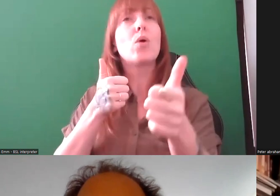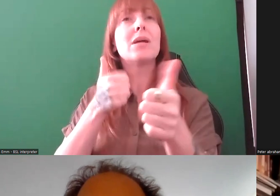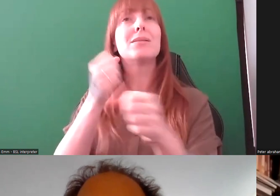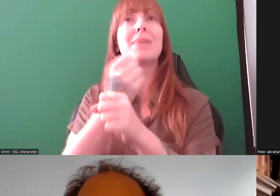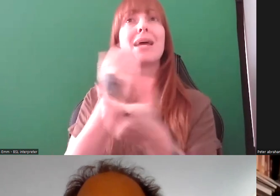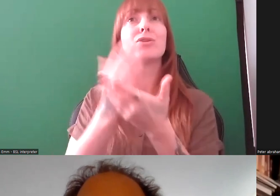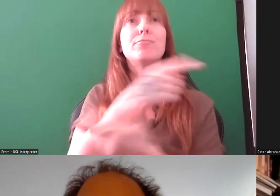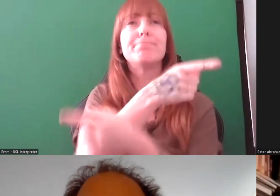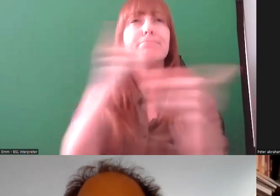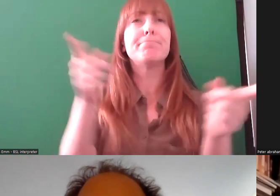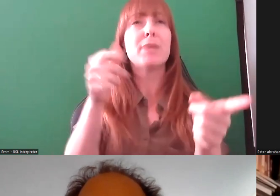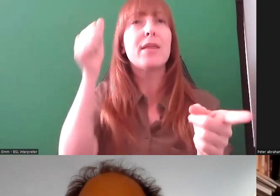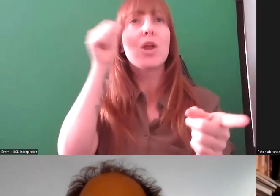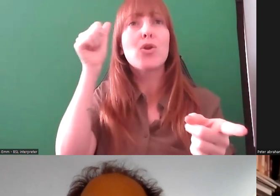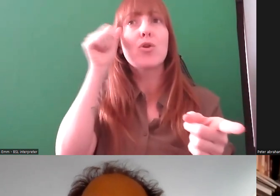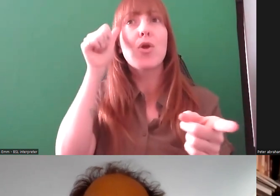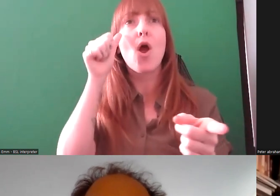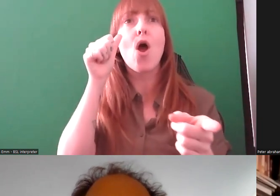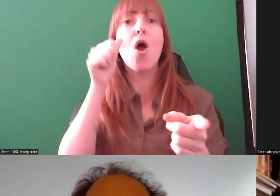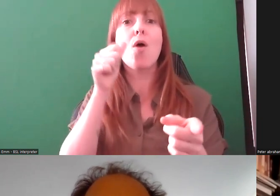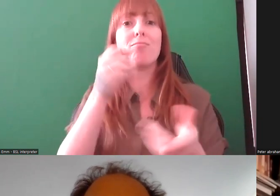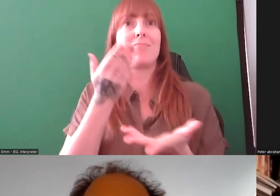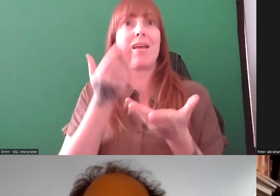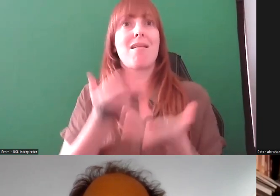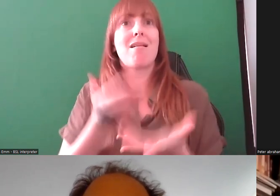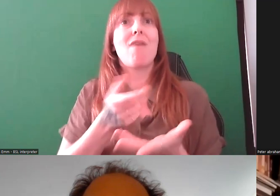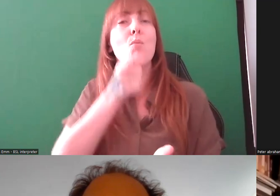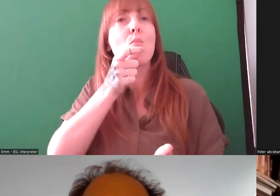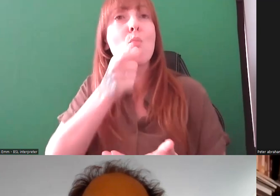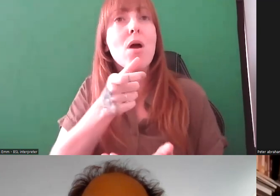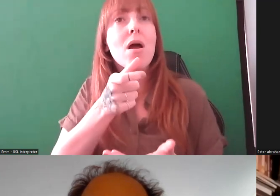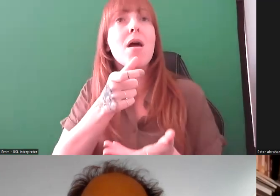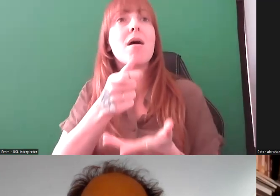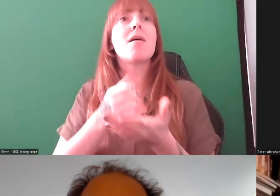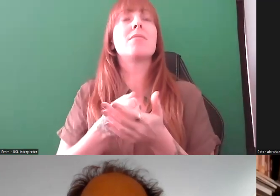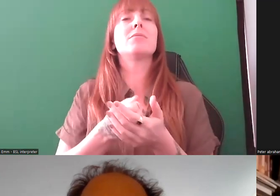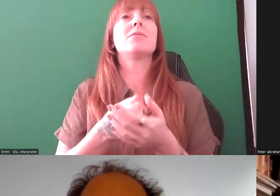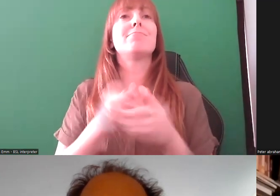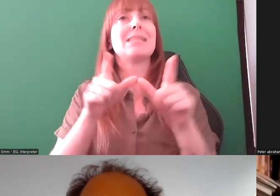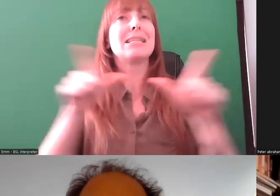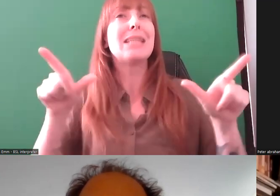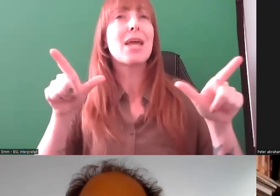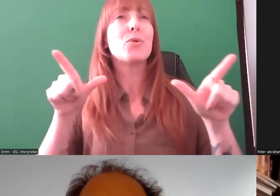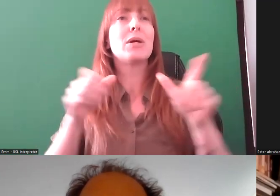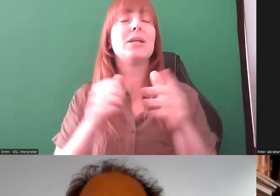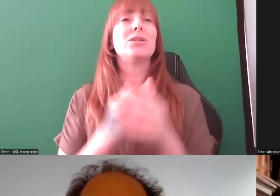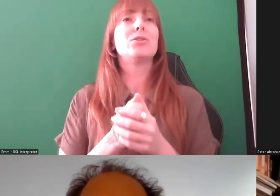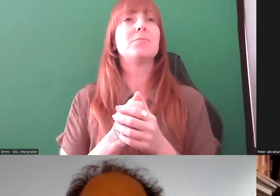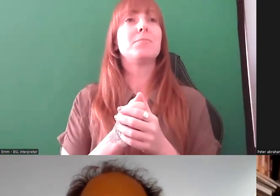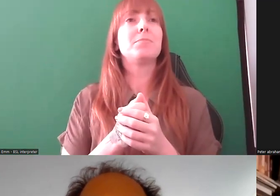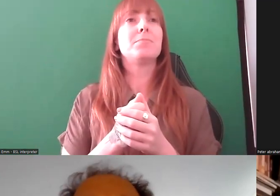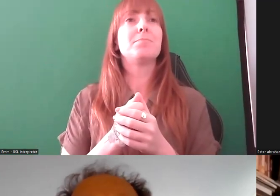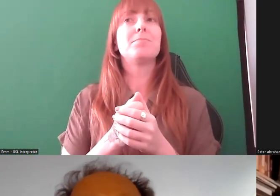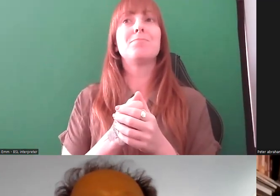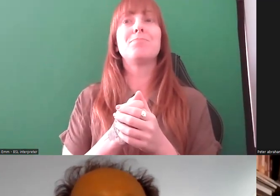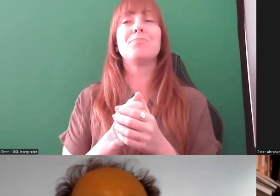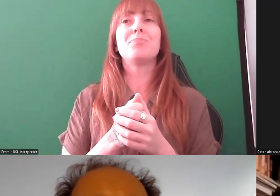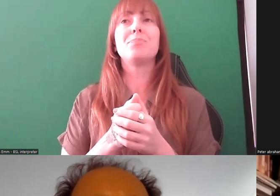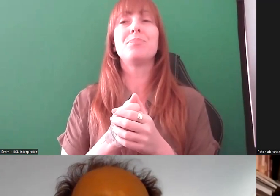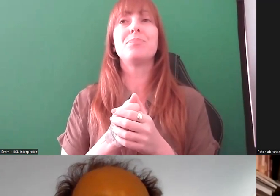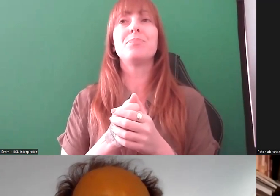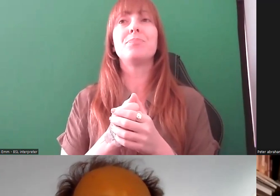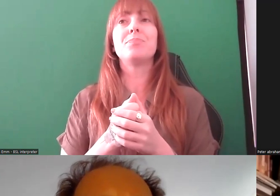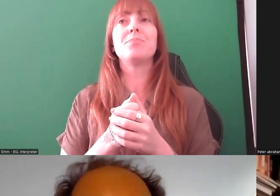are relevant to people now rather than becoming drifting into antiquated language?